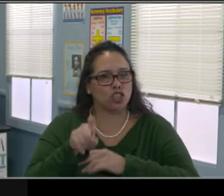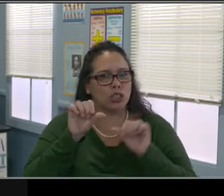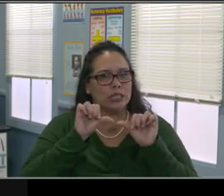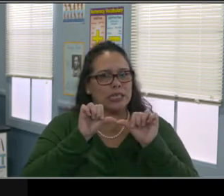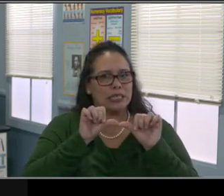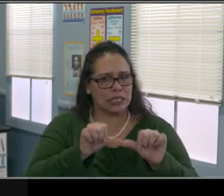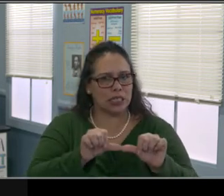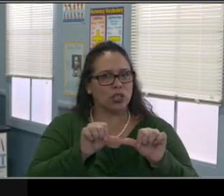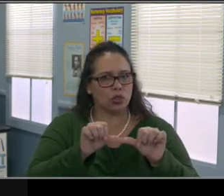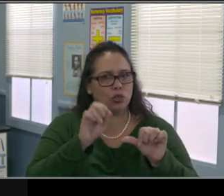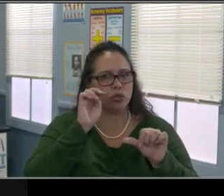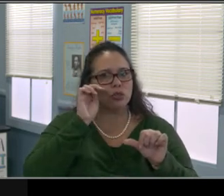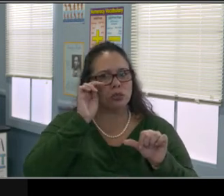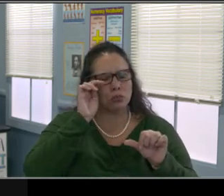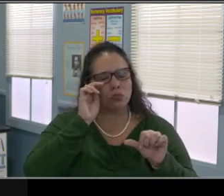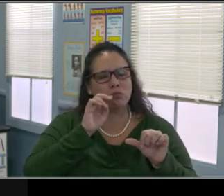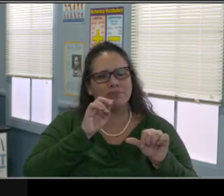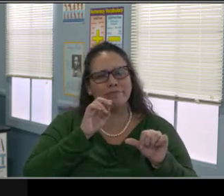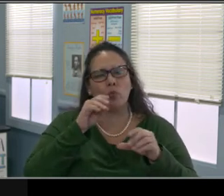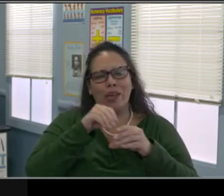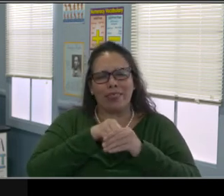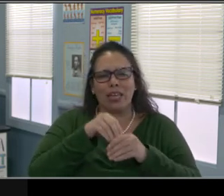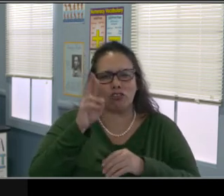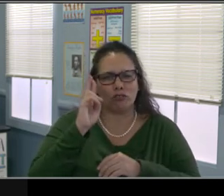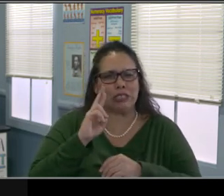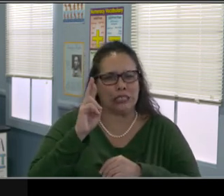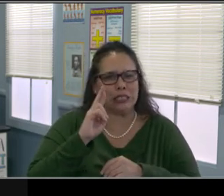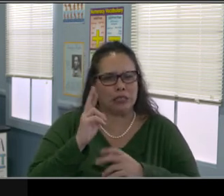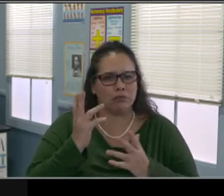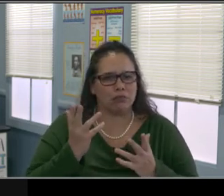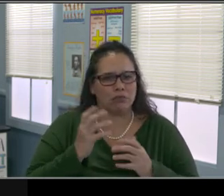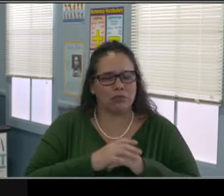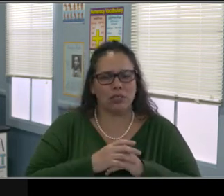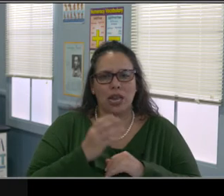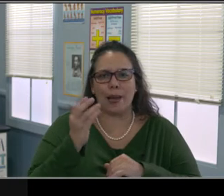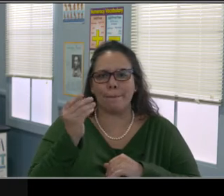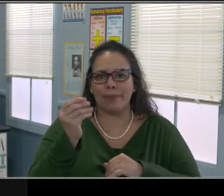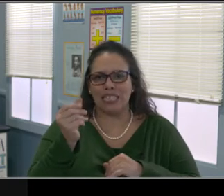So assigning reduced assignments. I know we already discussed that